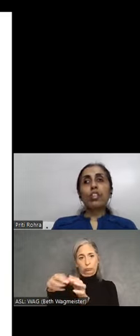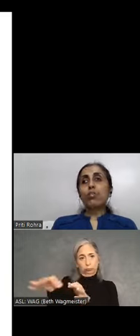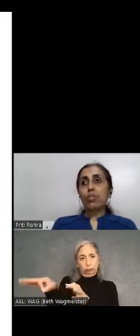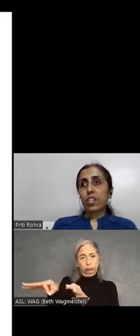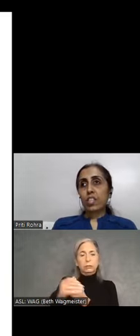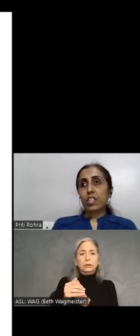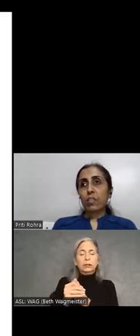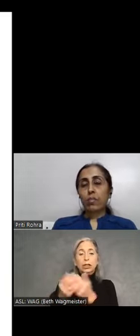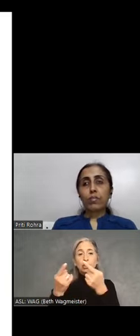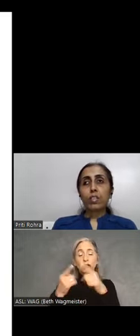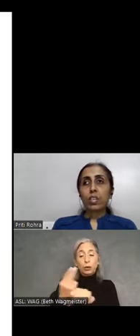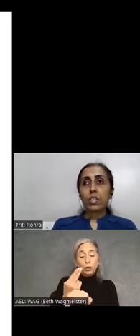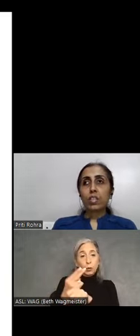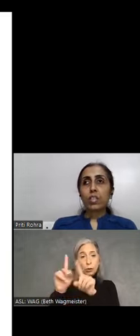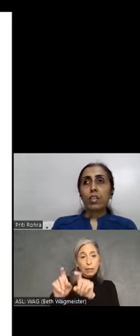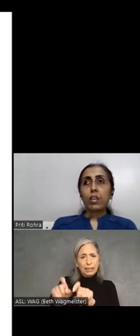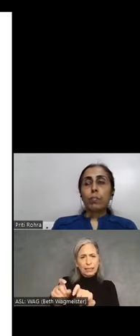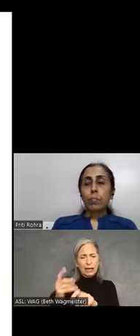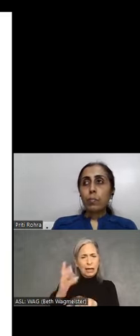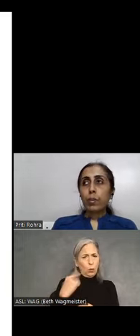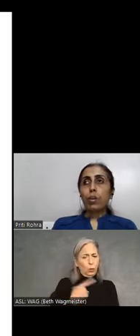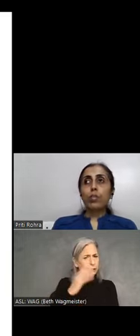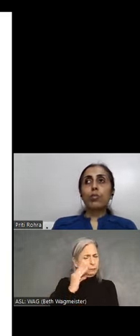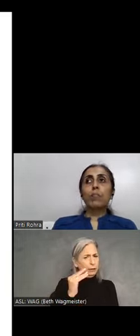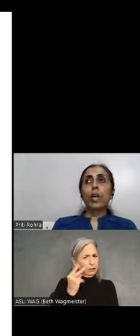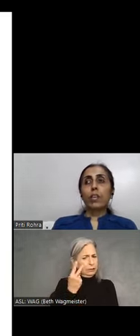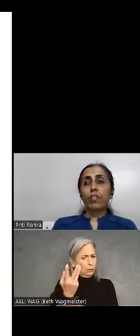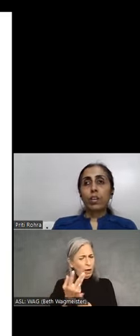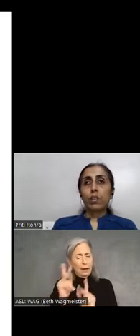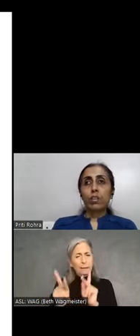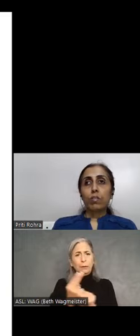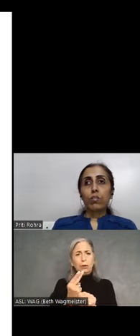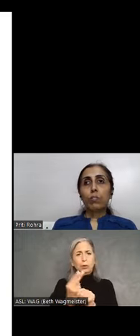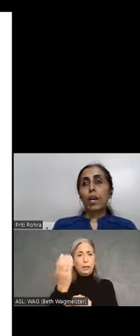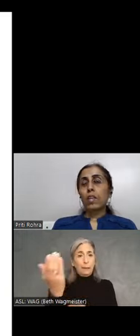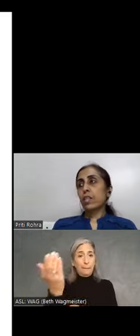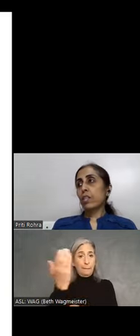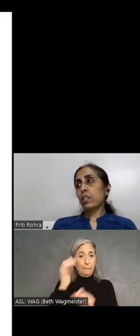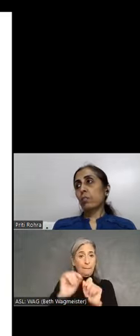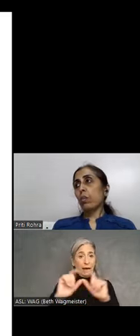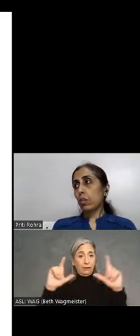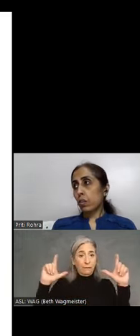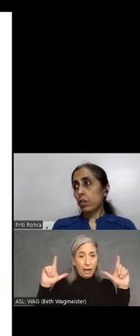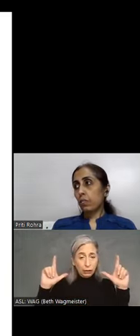the user testing what we have seen is people who are using magnifiers would mark this was a blocker